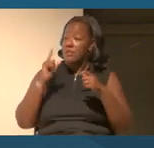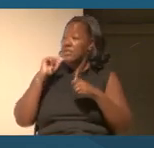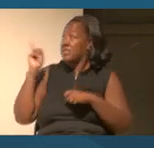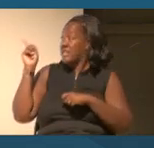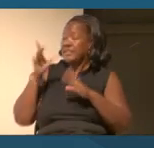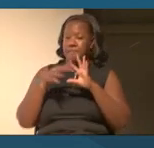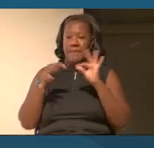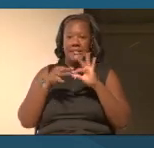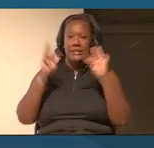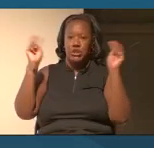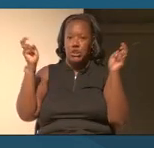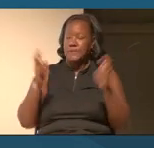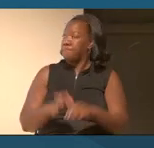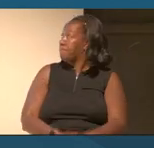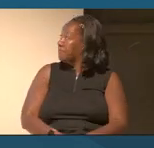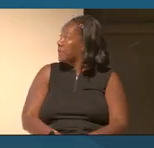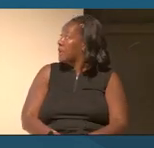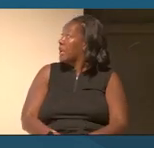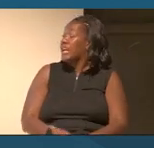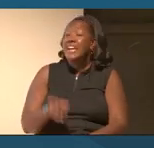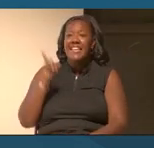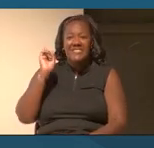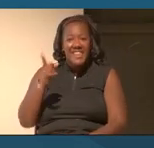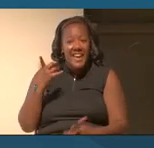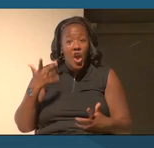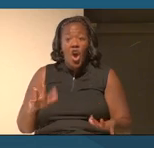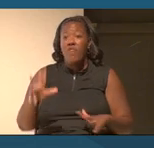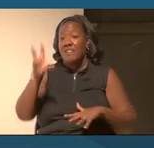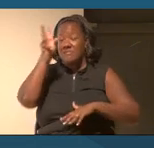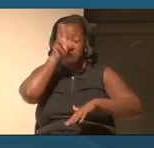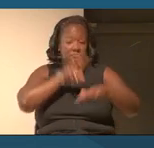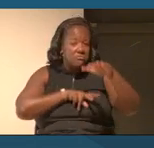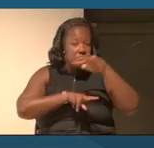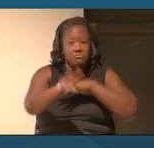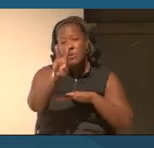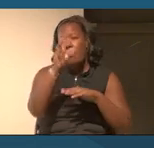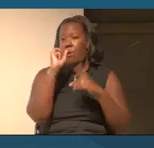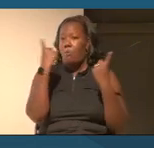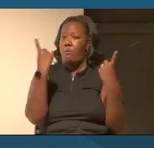They were anticipating what was going to happen with this coming pandemic.